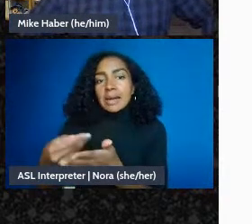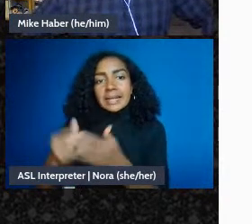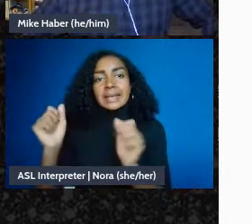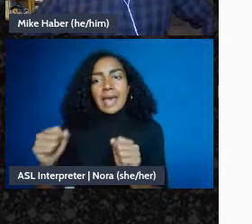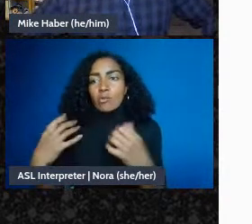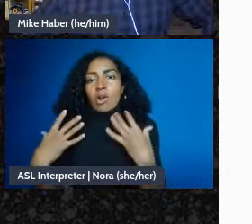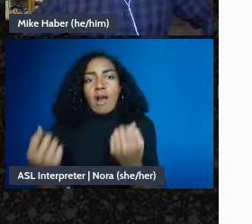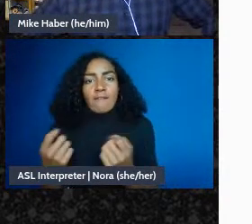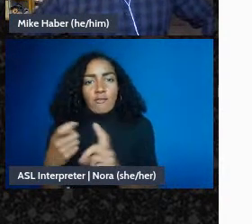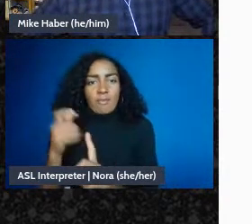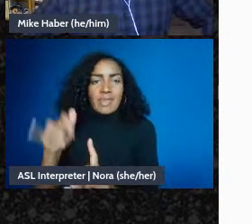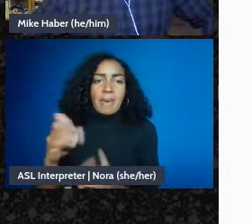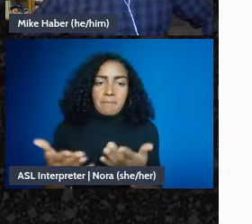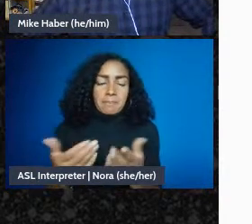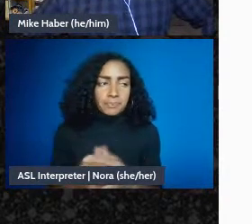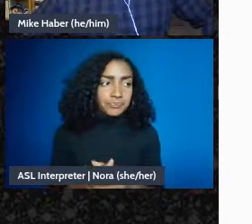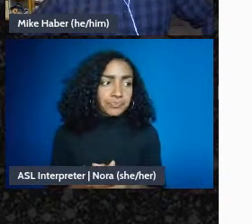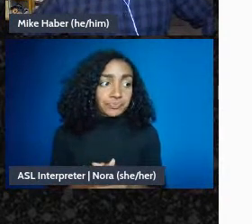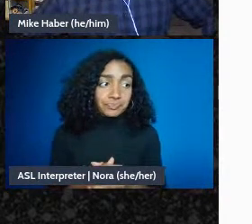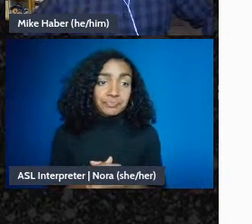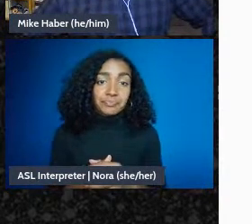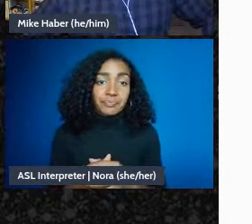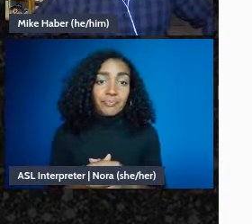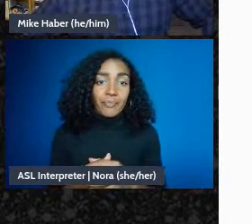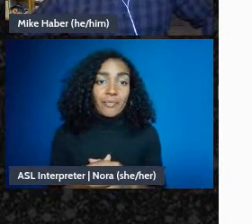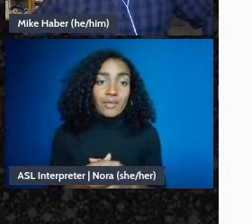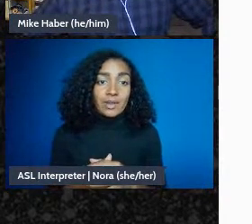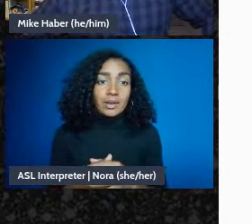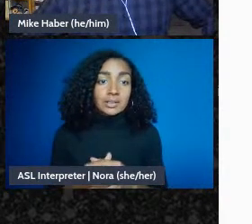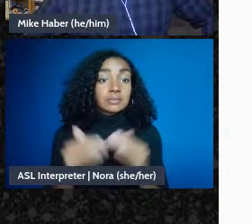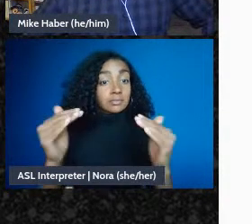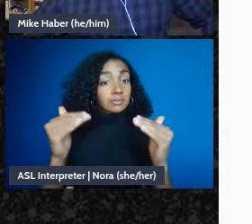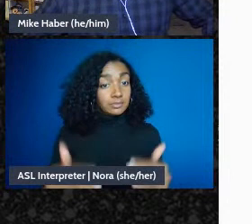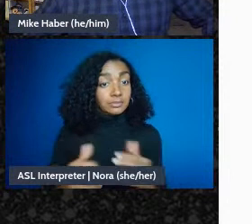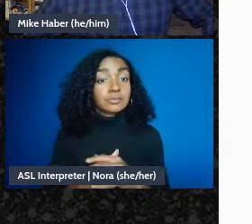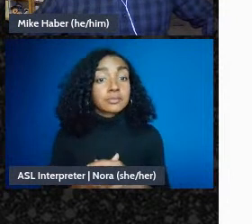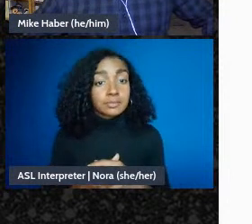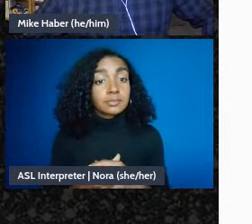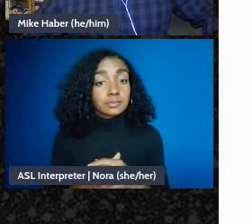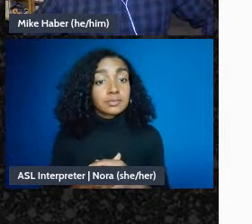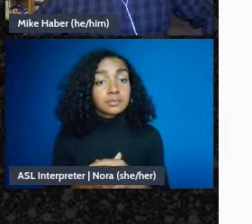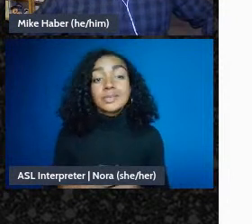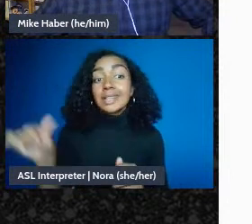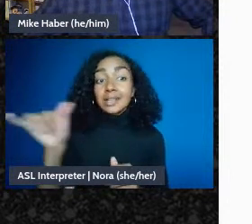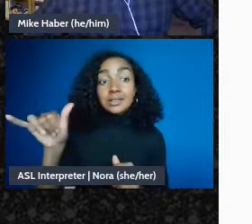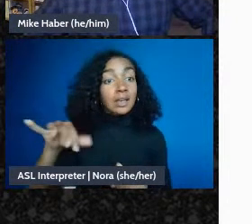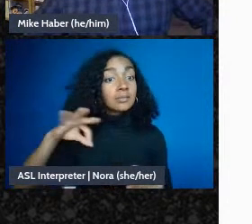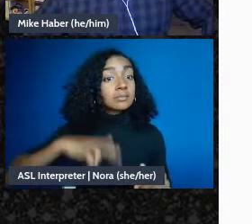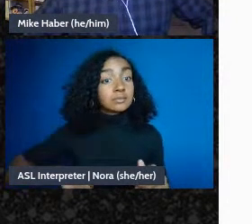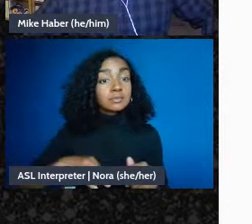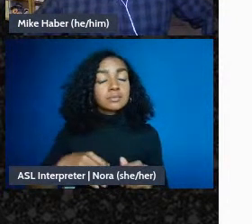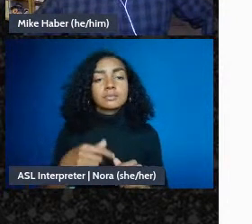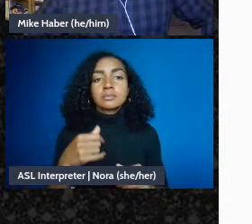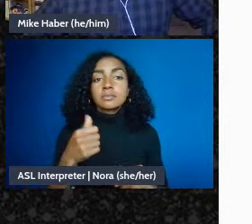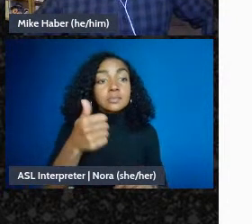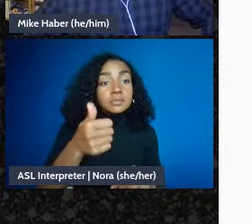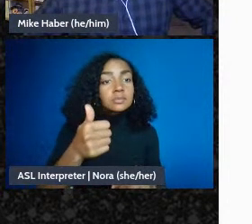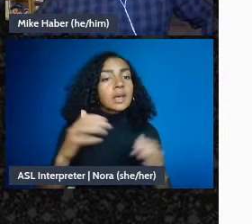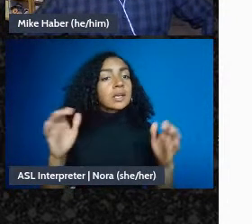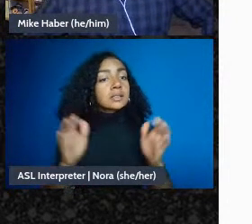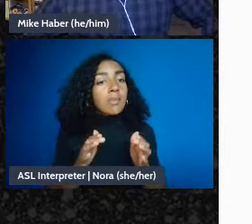Next, again that-that same benefit where if-if you're a small nonprofit, if you're incorporated